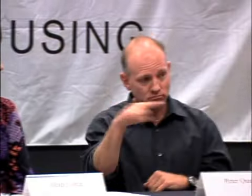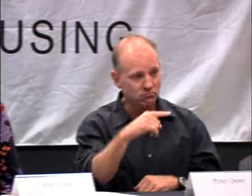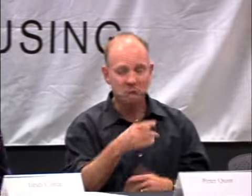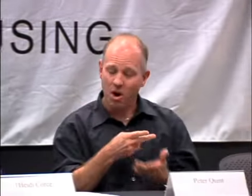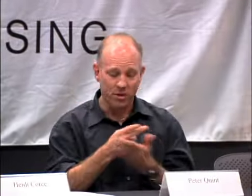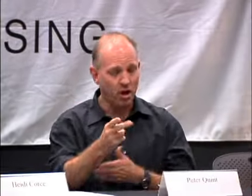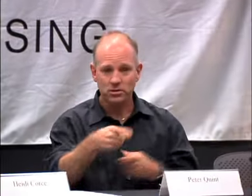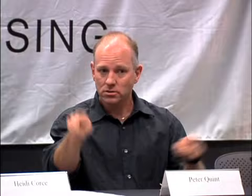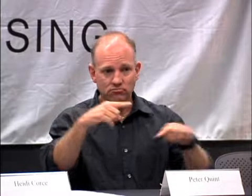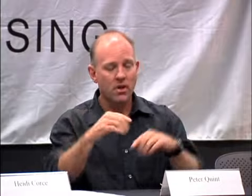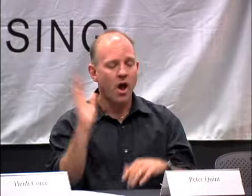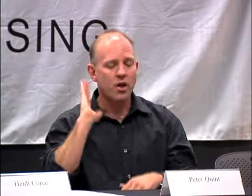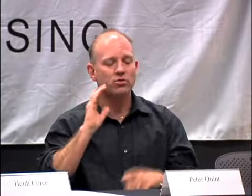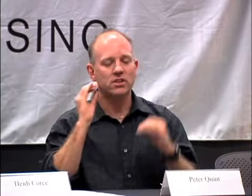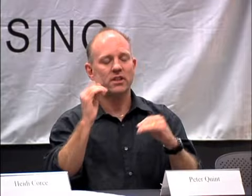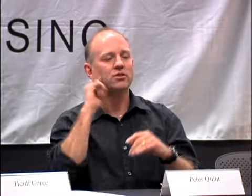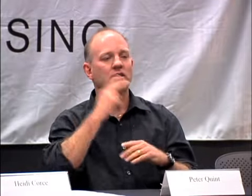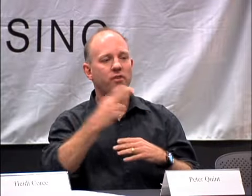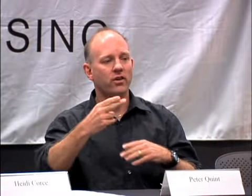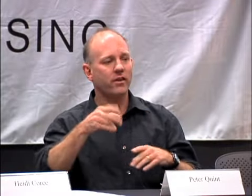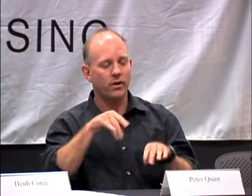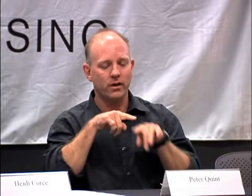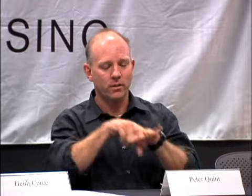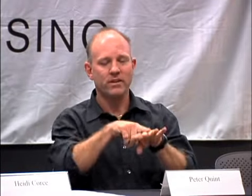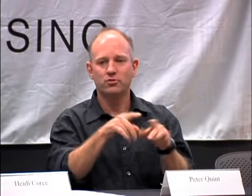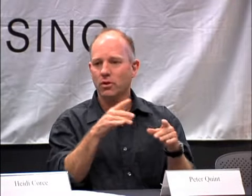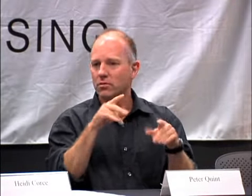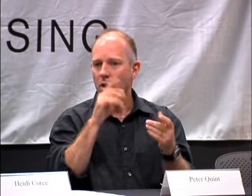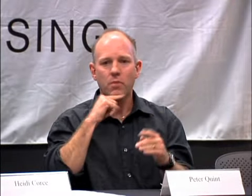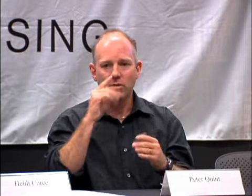WHY DO I TEACH ASL? BECAUSE I USED TO TEACH DEAF AND